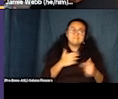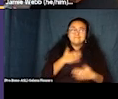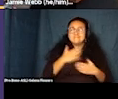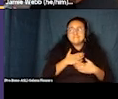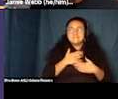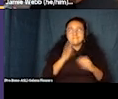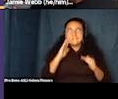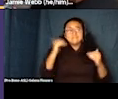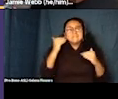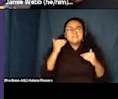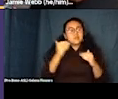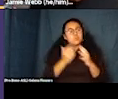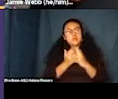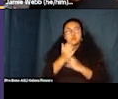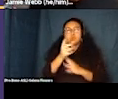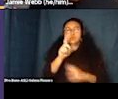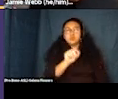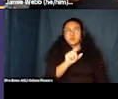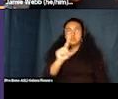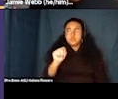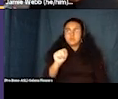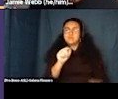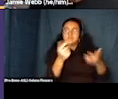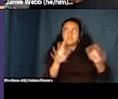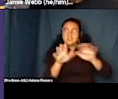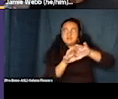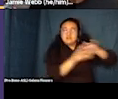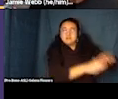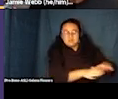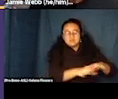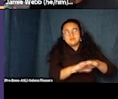comb through 2020 and into 2021.